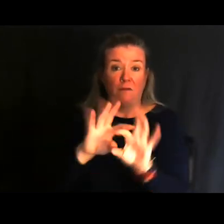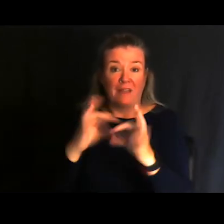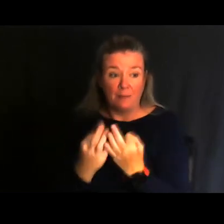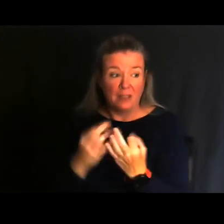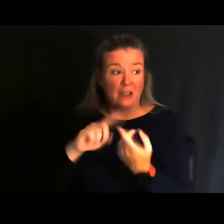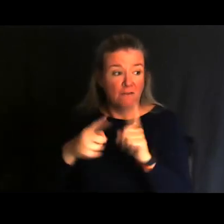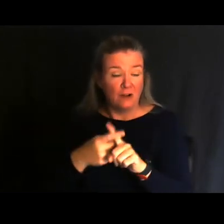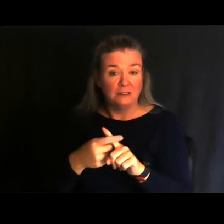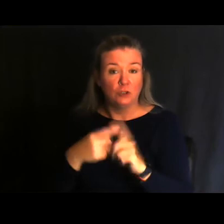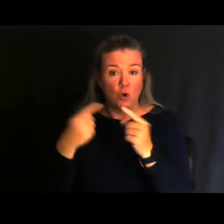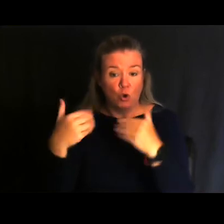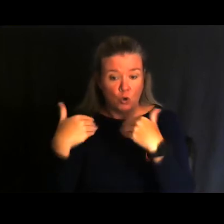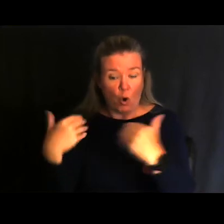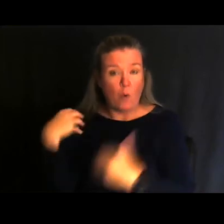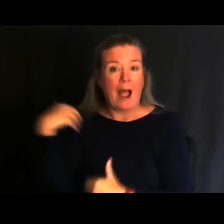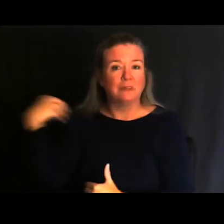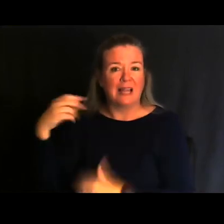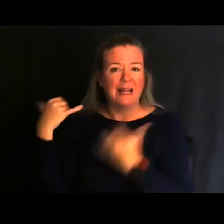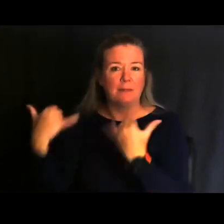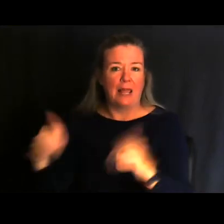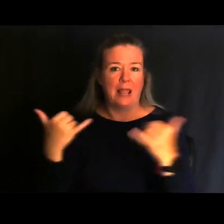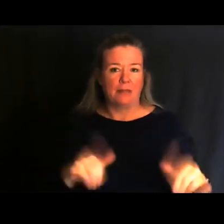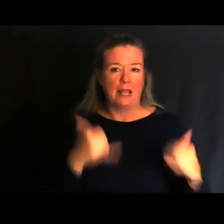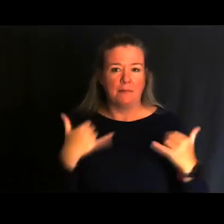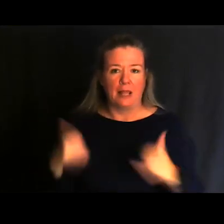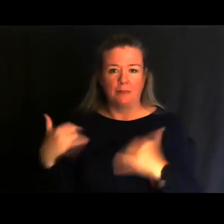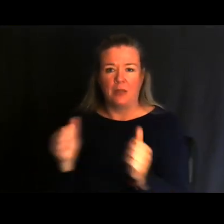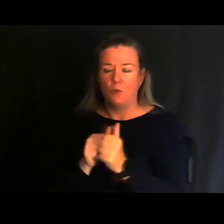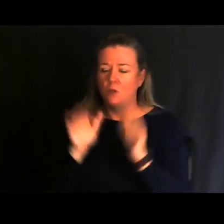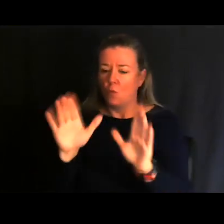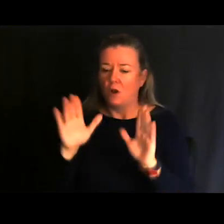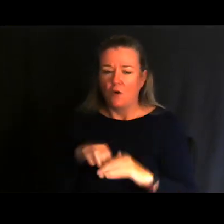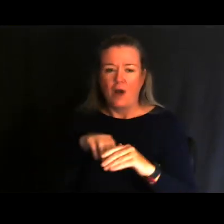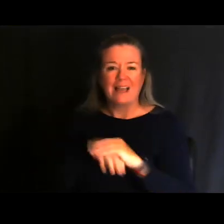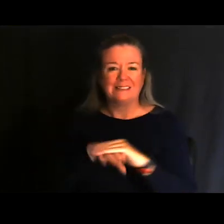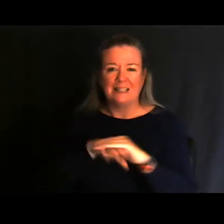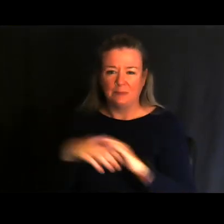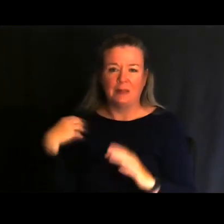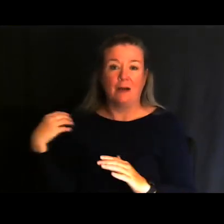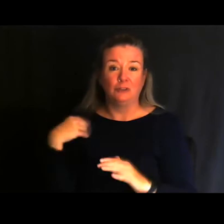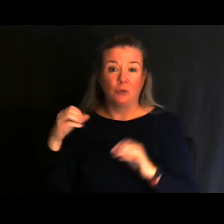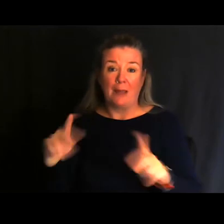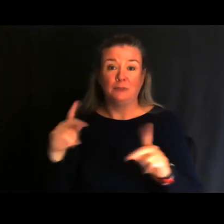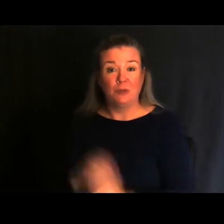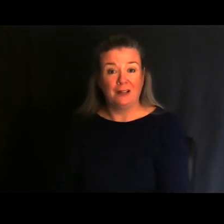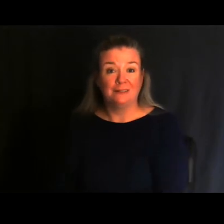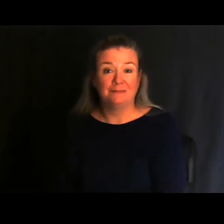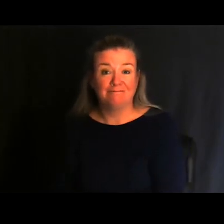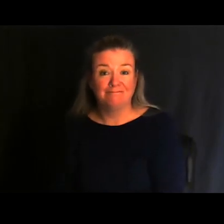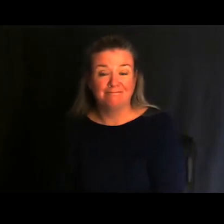get outdoors and experience these wonderful accessible outdoor opportunities.